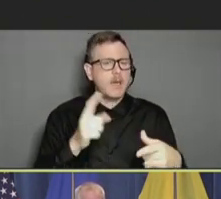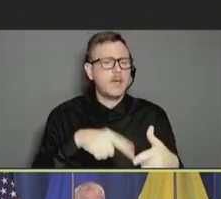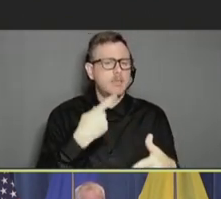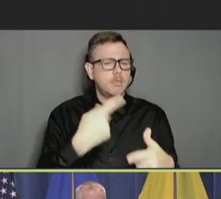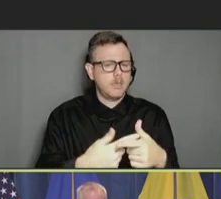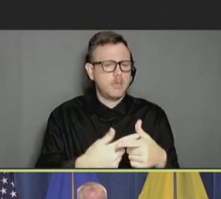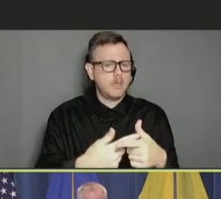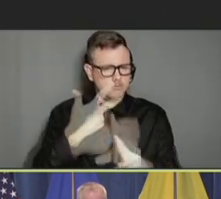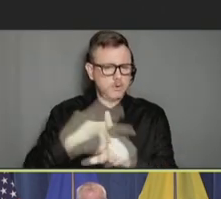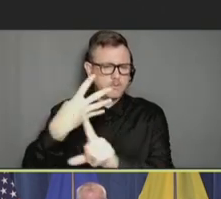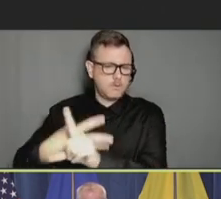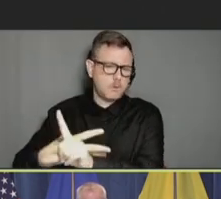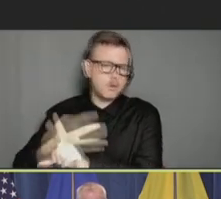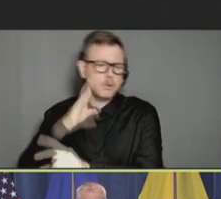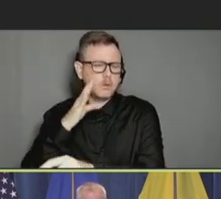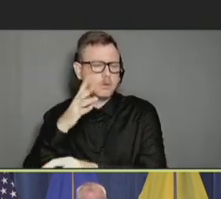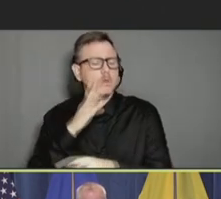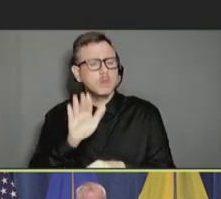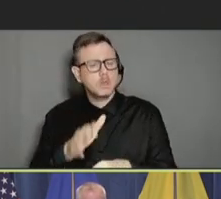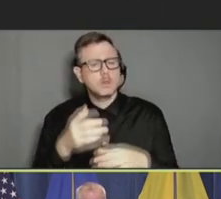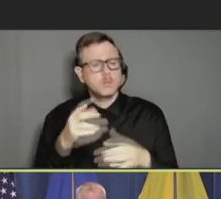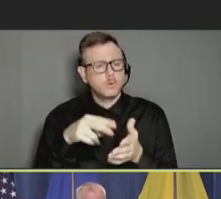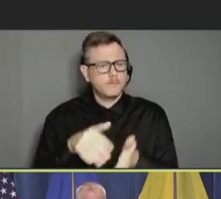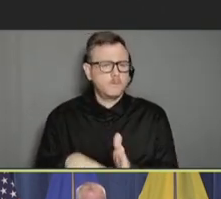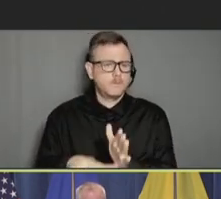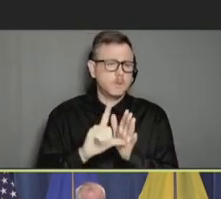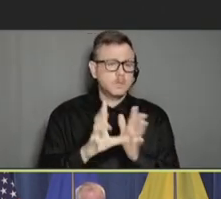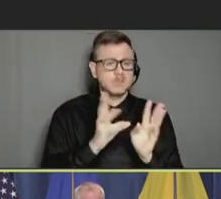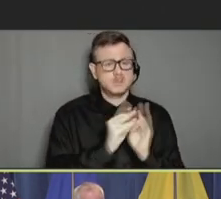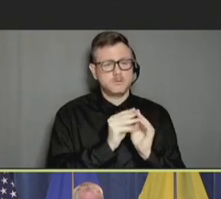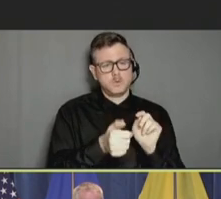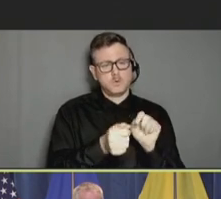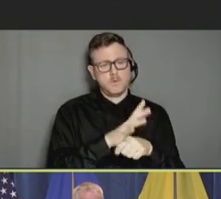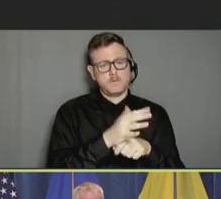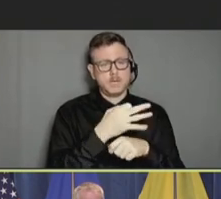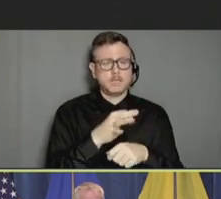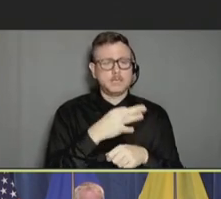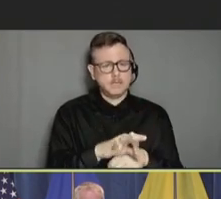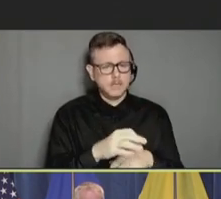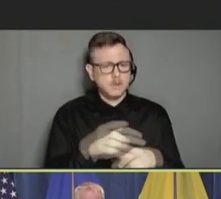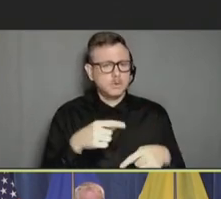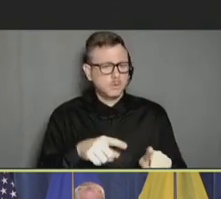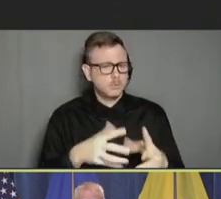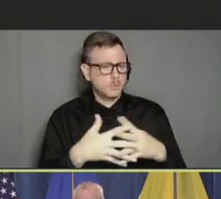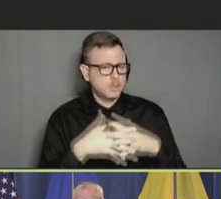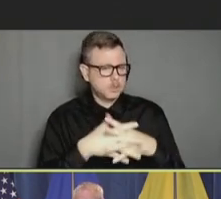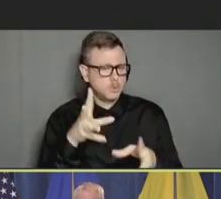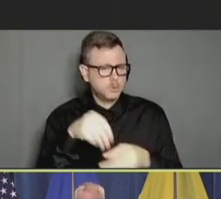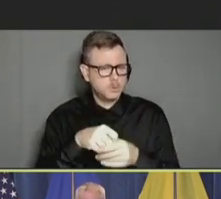on COVID-19 vaccination in pregnancy was included in the public ACIP meeting on October 19th,